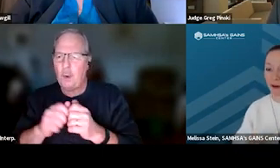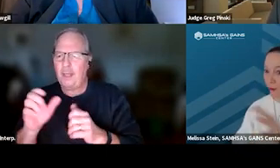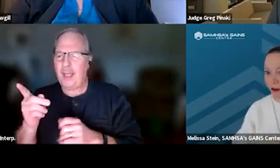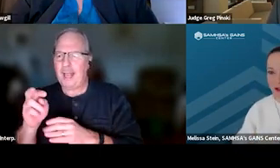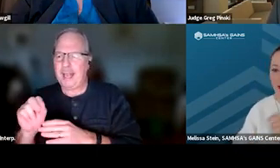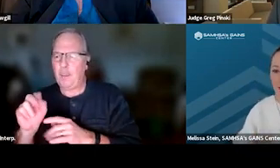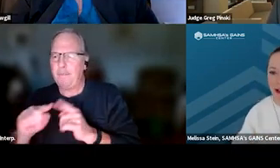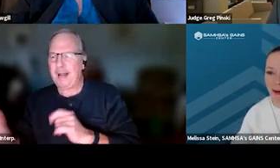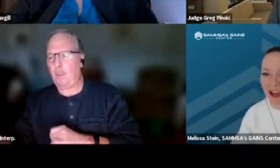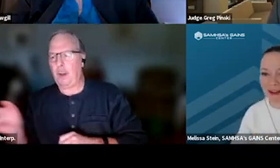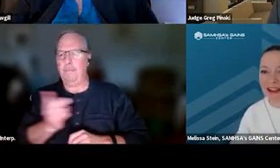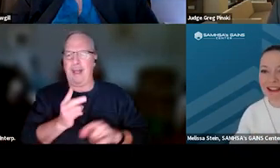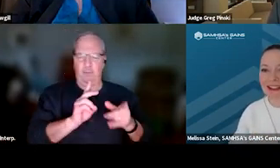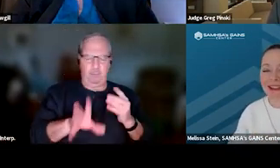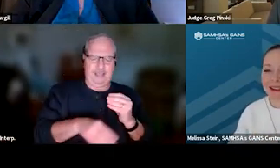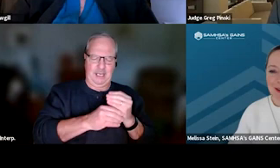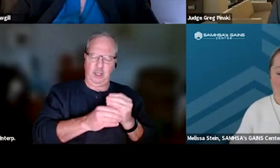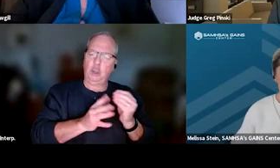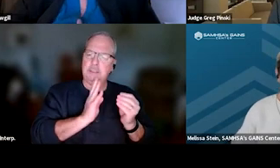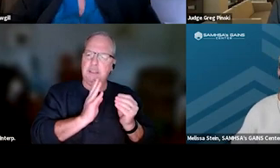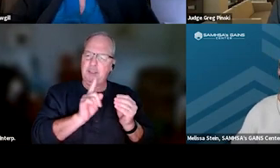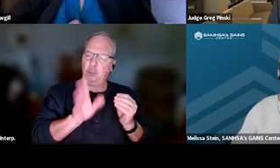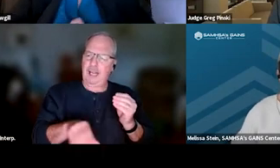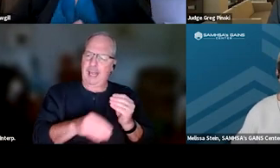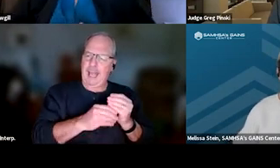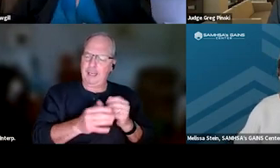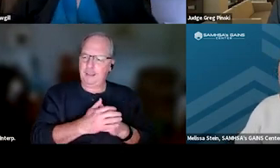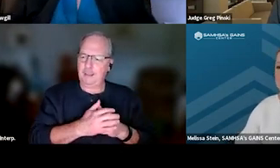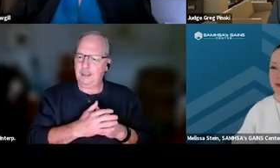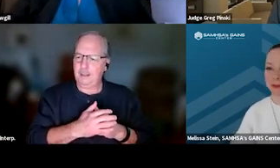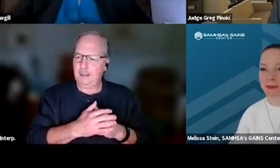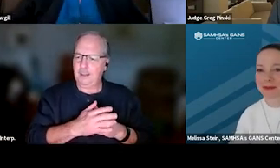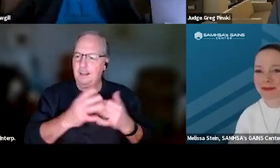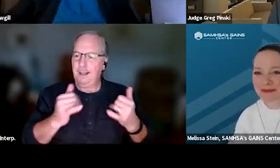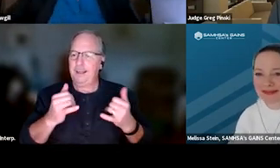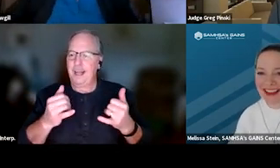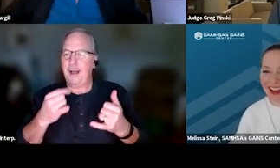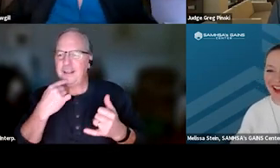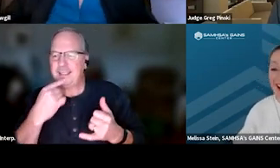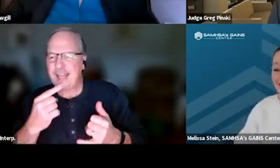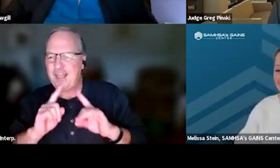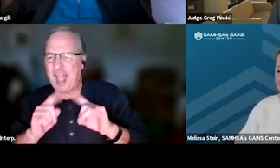for additional comments you might have. Oh, so now you're gonna set us up to see if we answer different? But this...